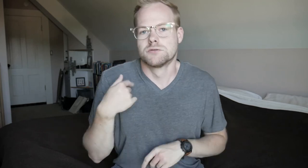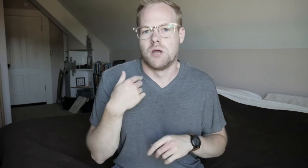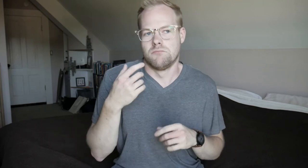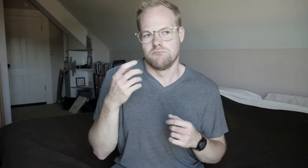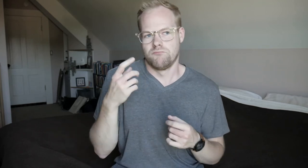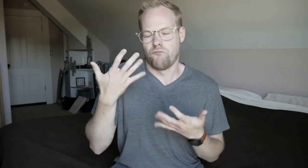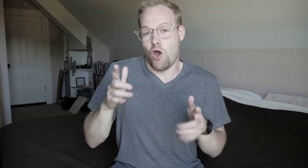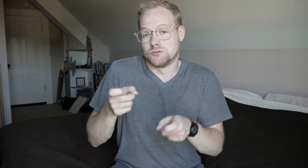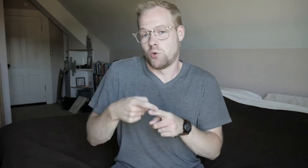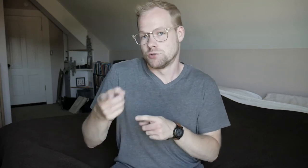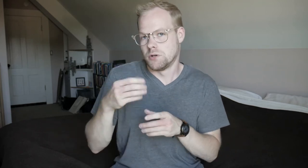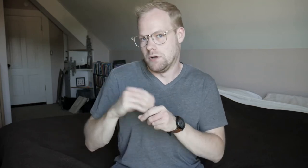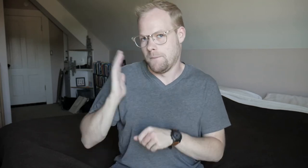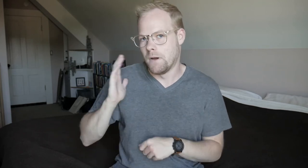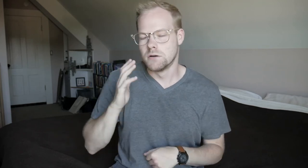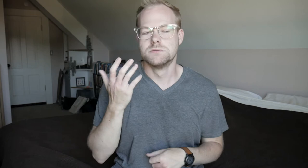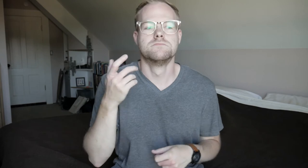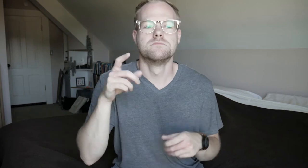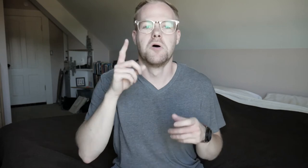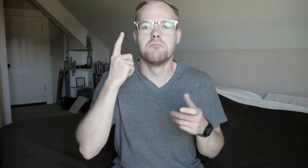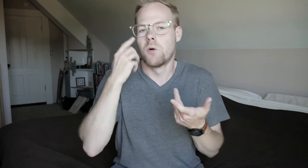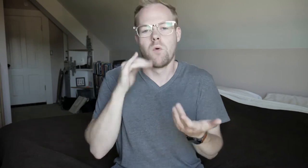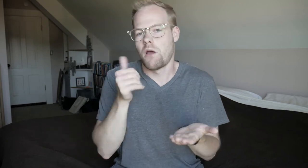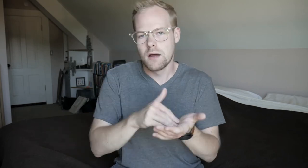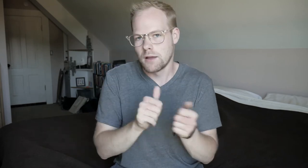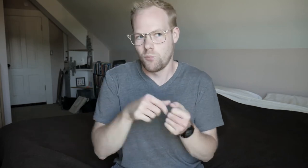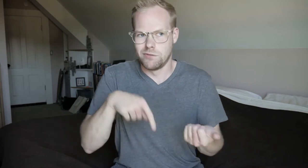I've donated to them in the past, so I thought, why not again with this?